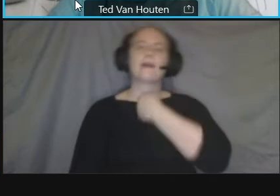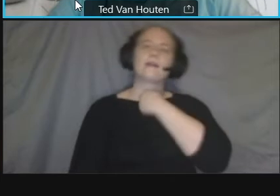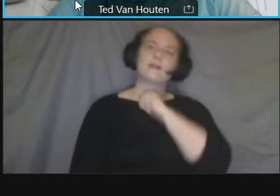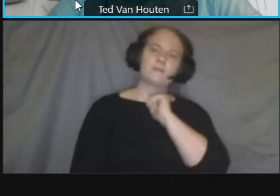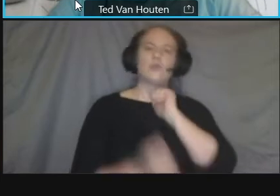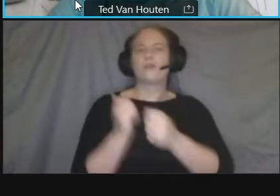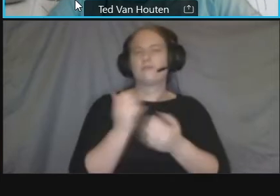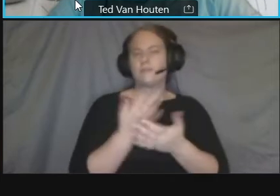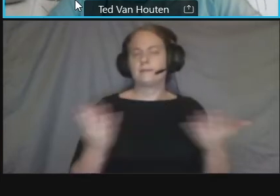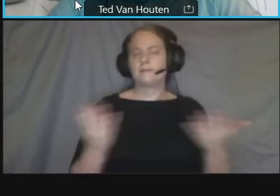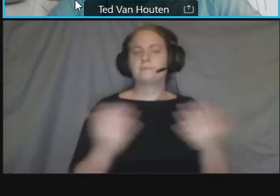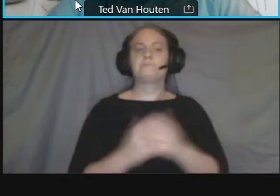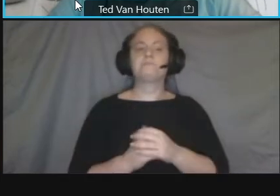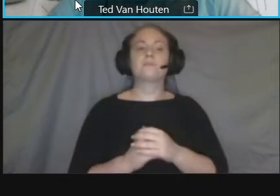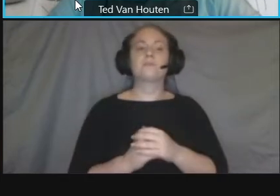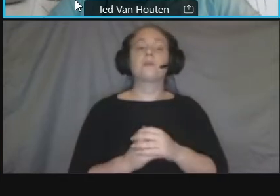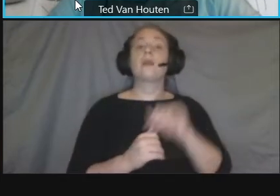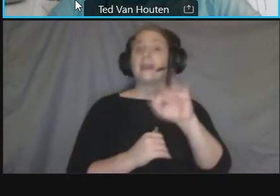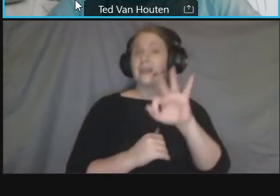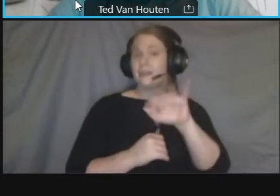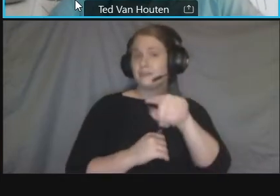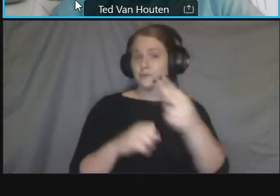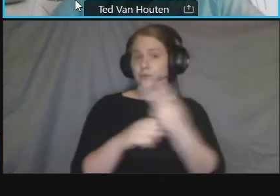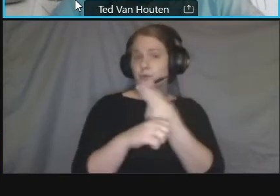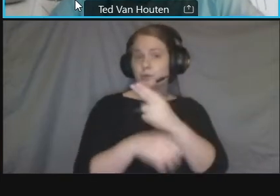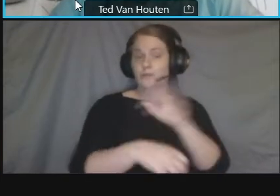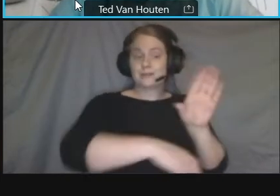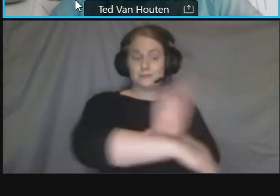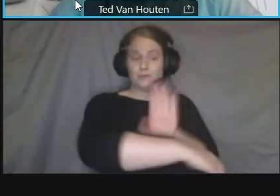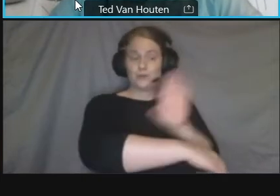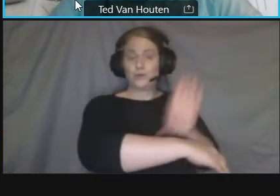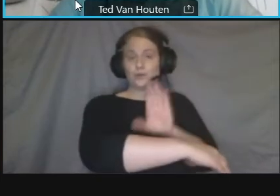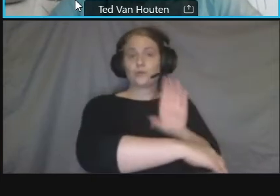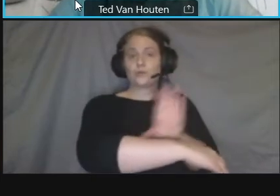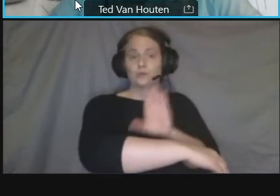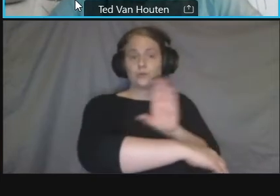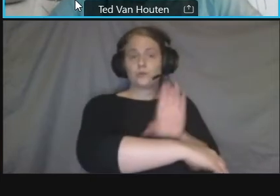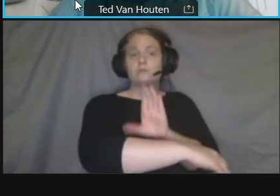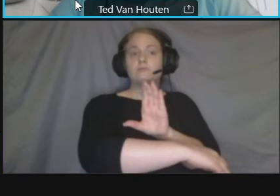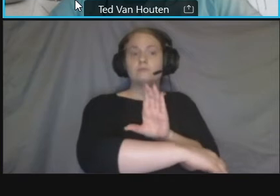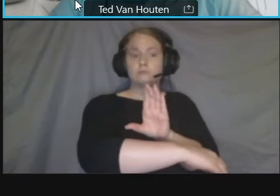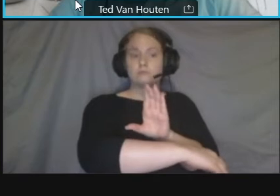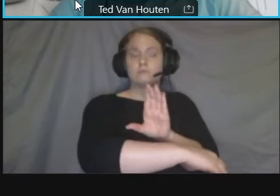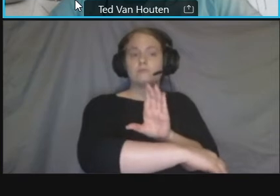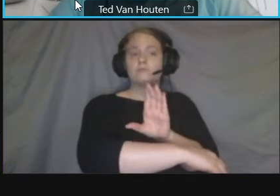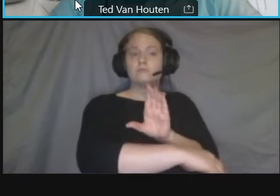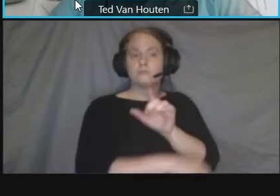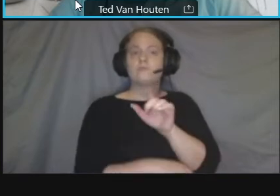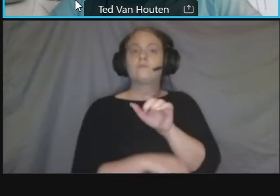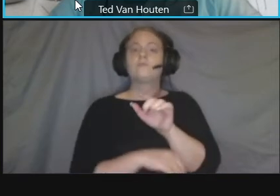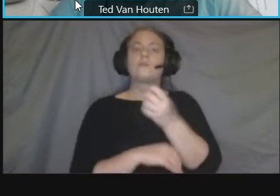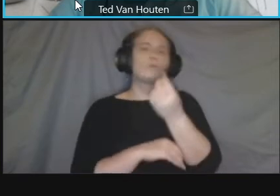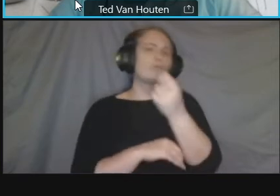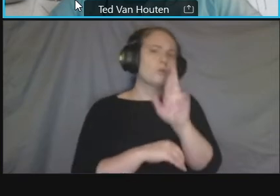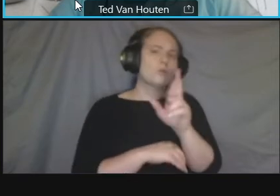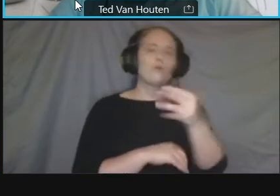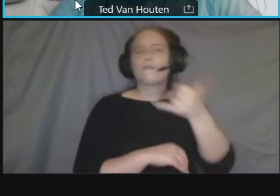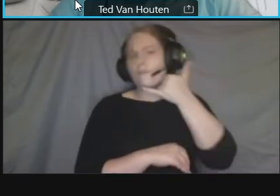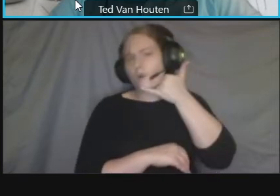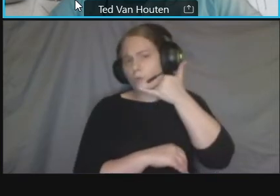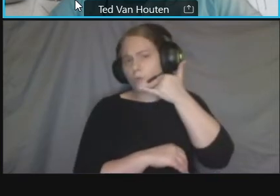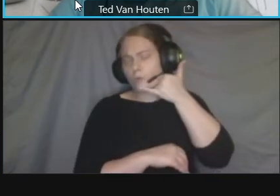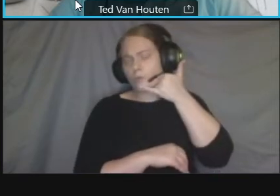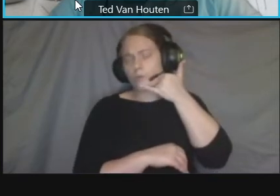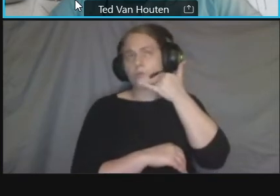a computer um it should be there um browser or mobile app um you know you can use the